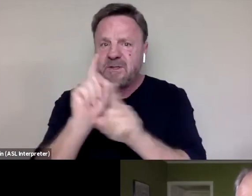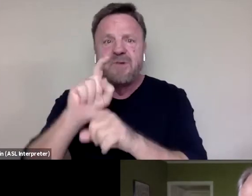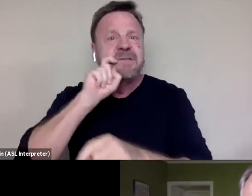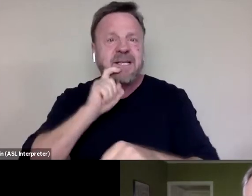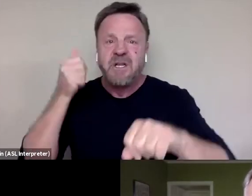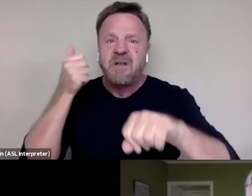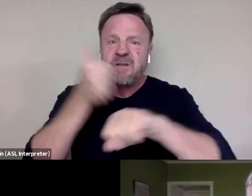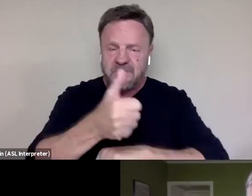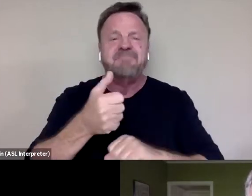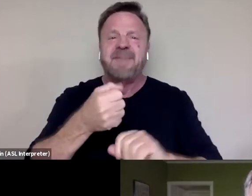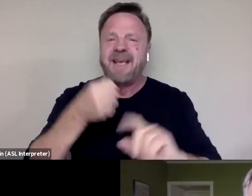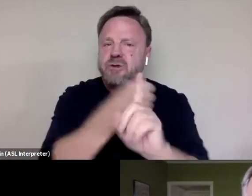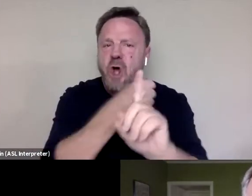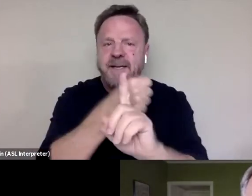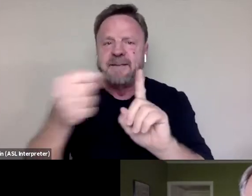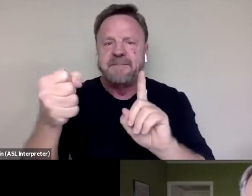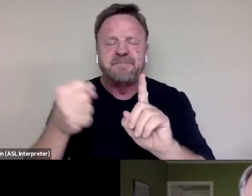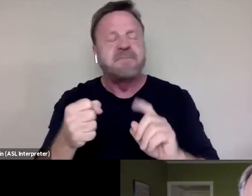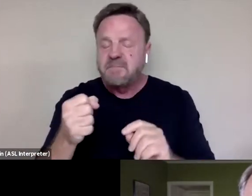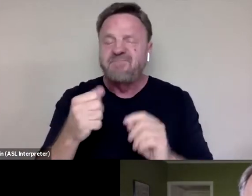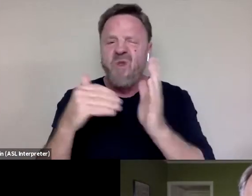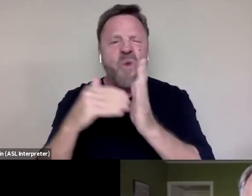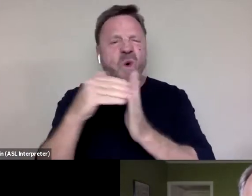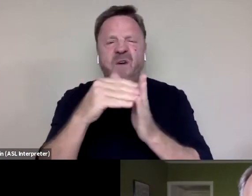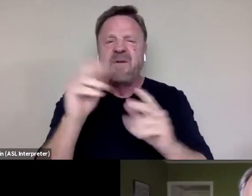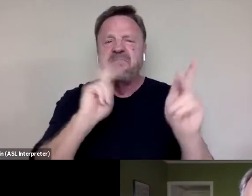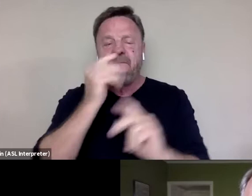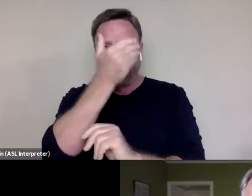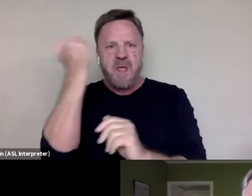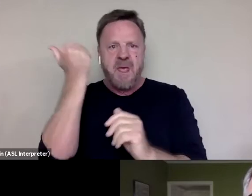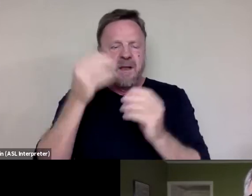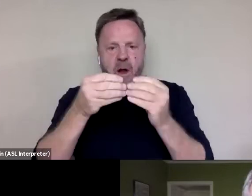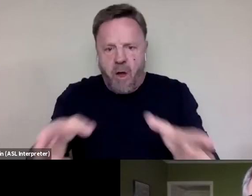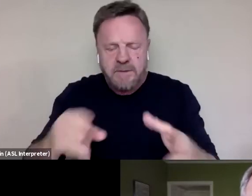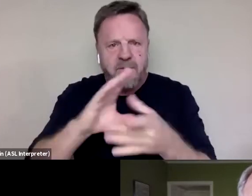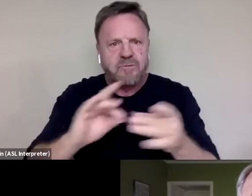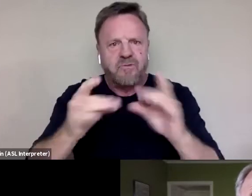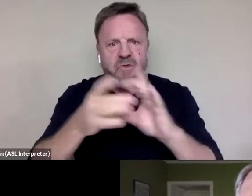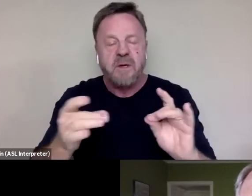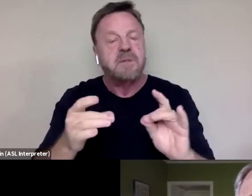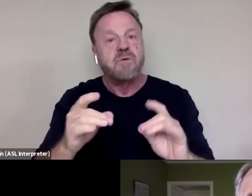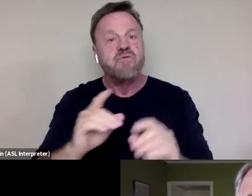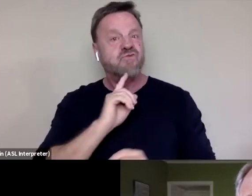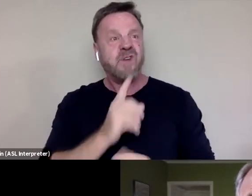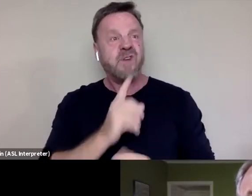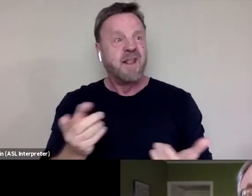and that, this often gets lost in the story. And it really, ultimately, isn't only a women's,